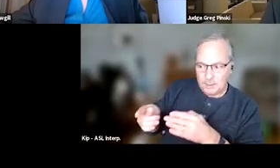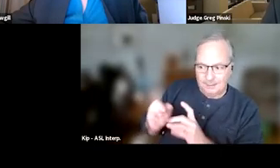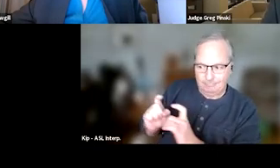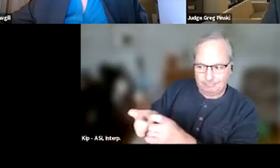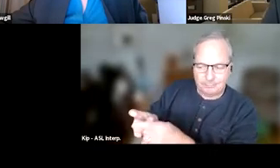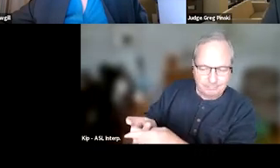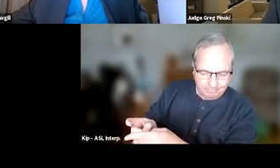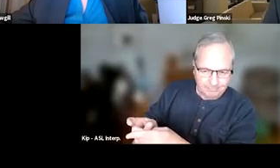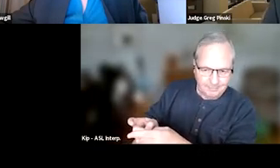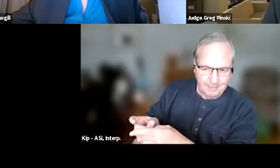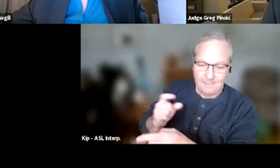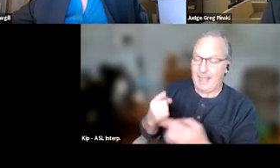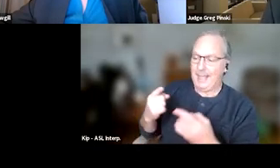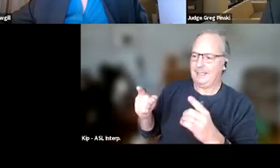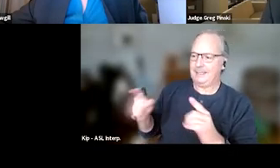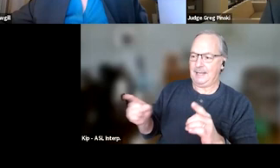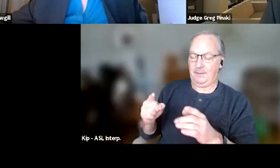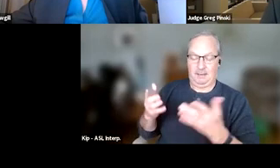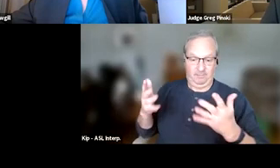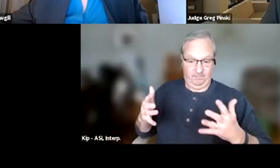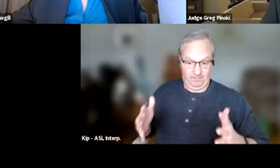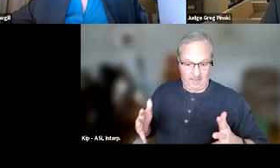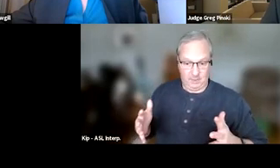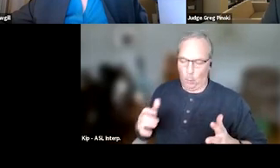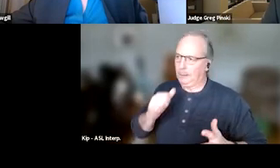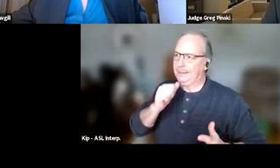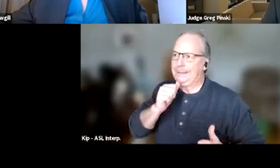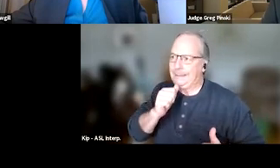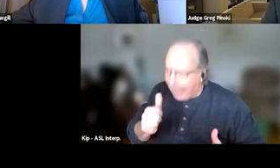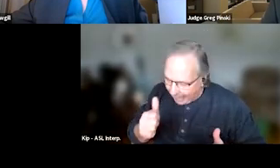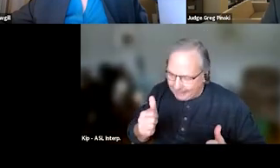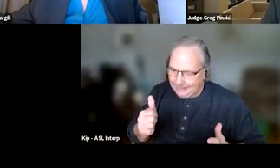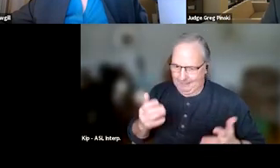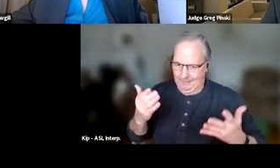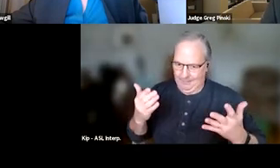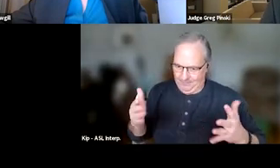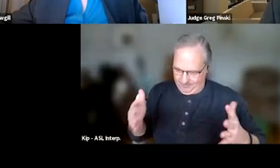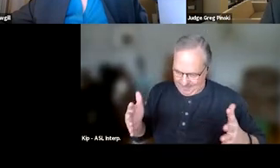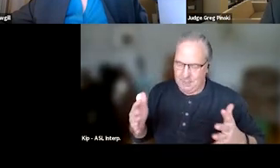if they successfully complete or unsuccessfully to complete the program.